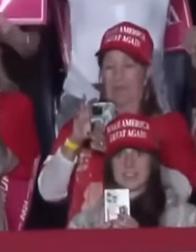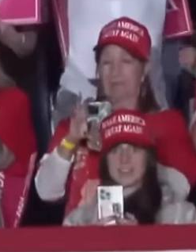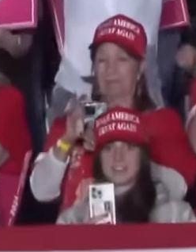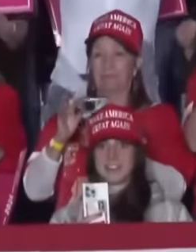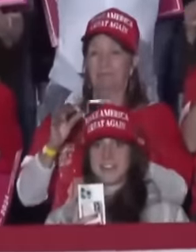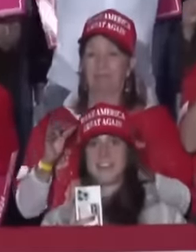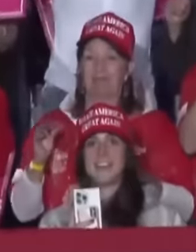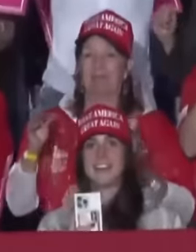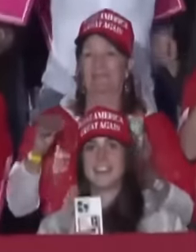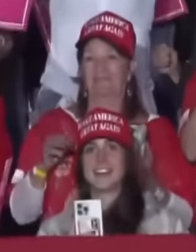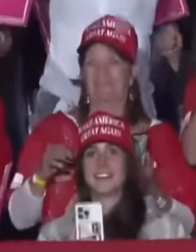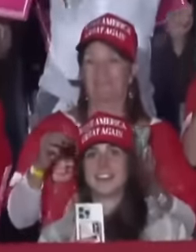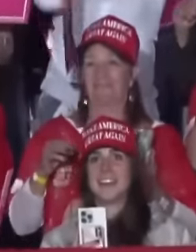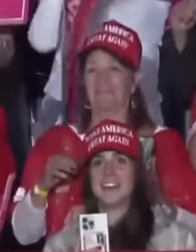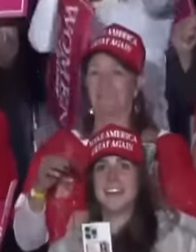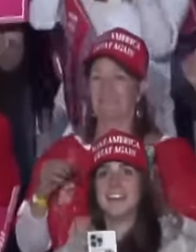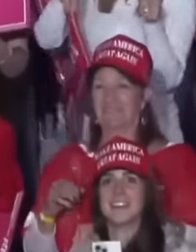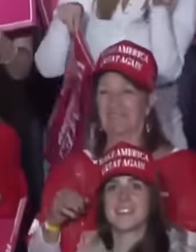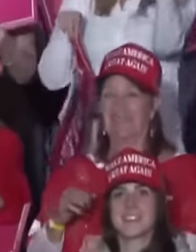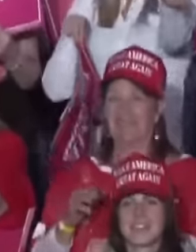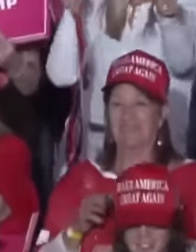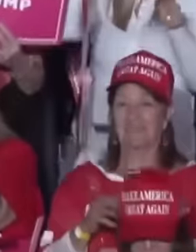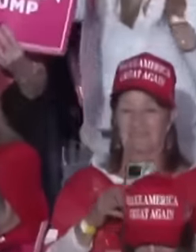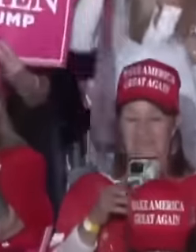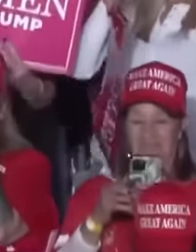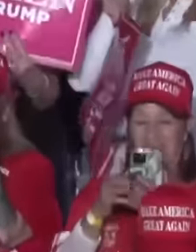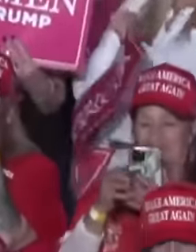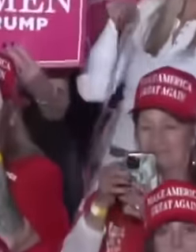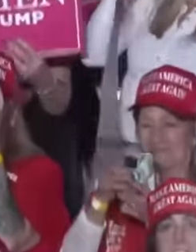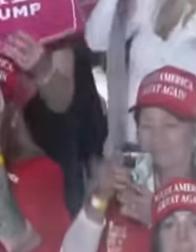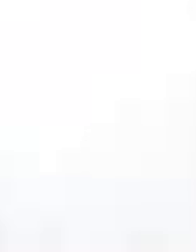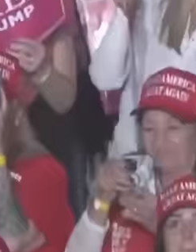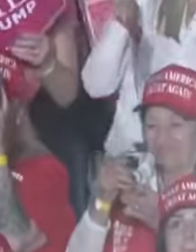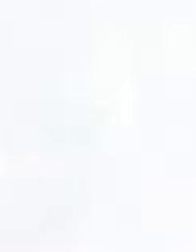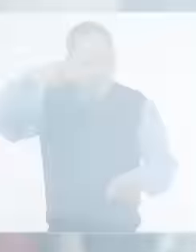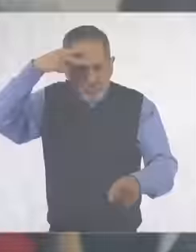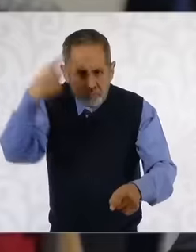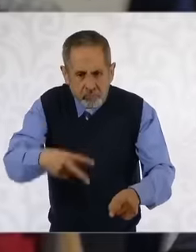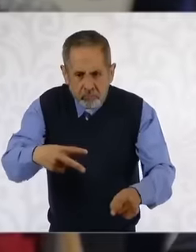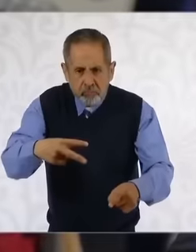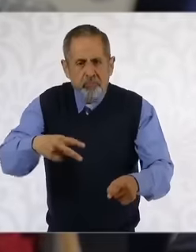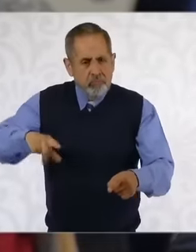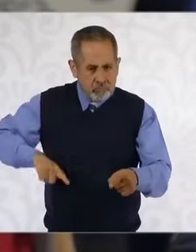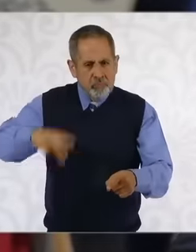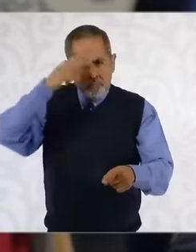the new president of the United States of America Today at the press conference